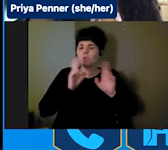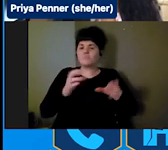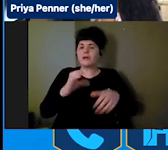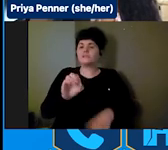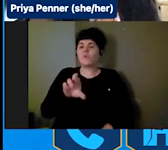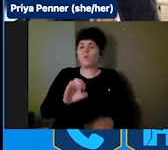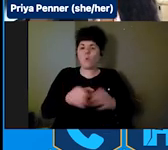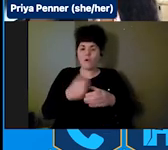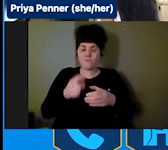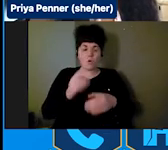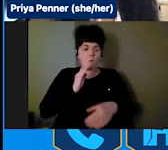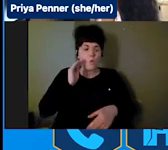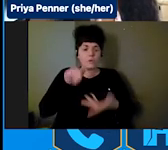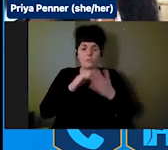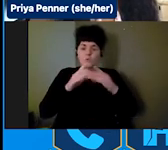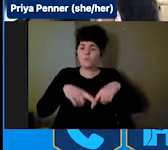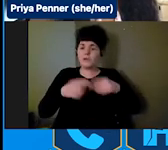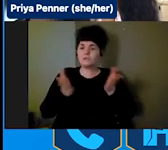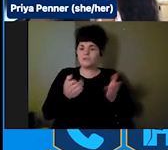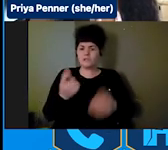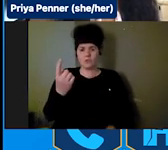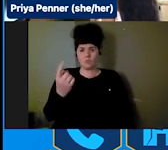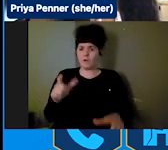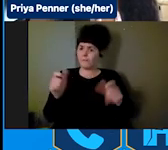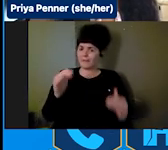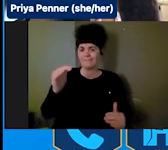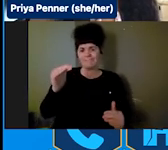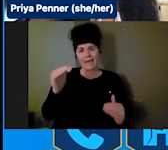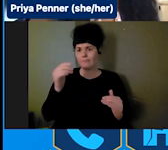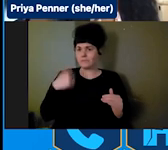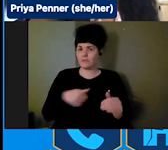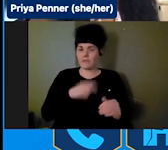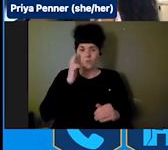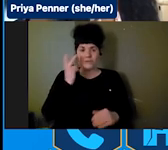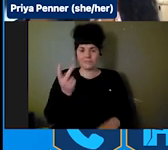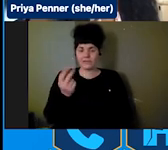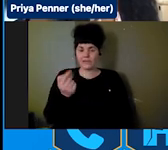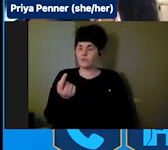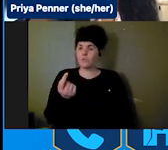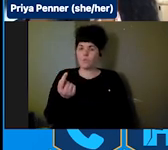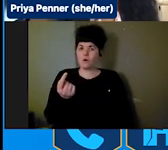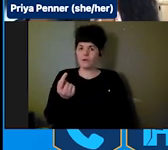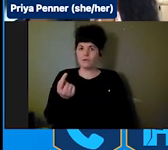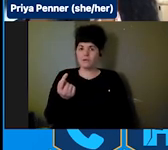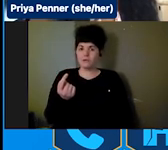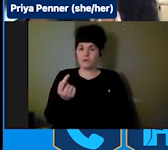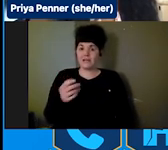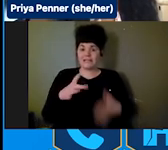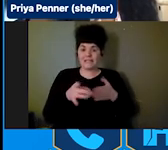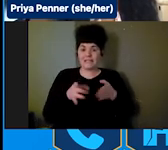of the bigger gaps we see and certainly ways to an institutional is lack of access to home and